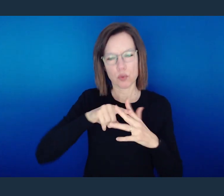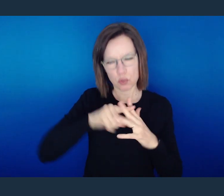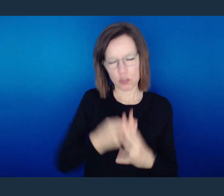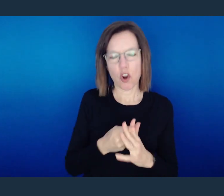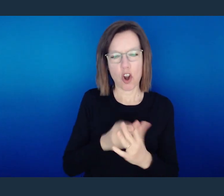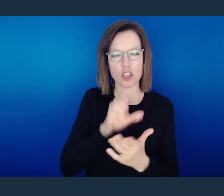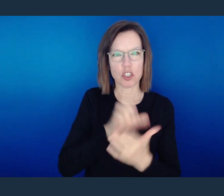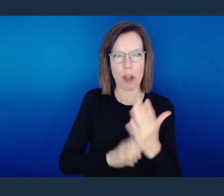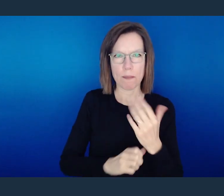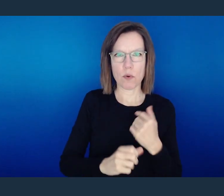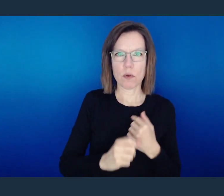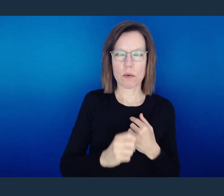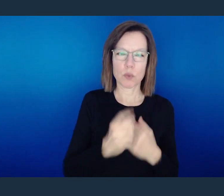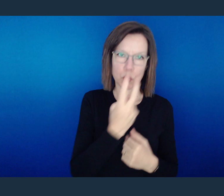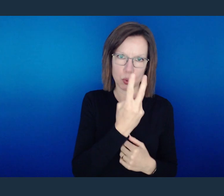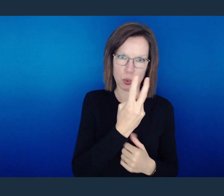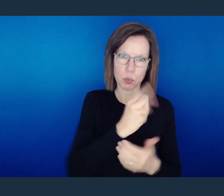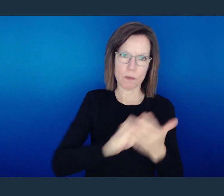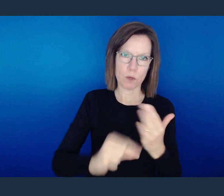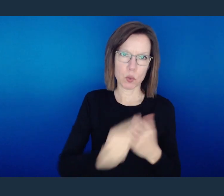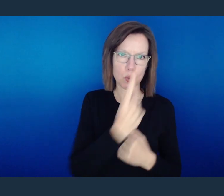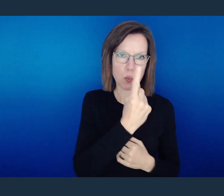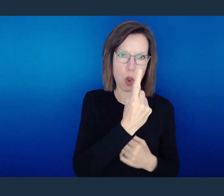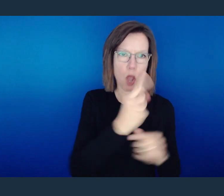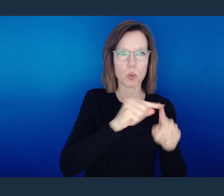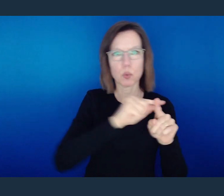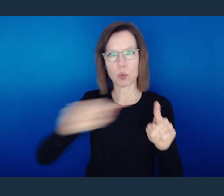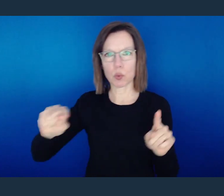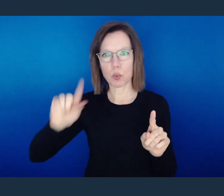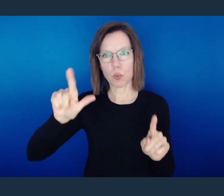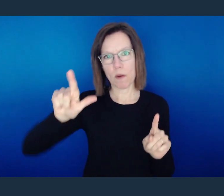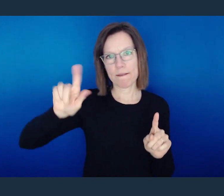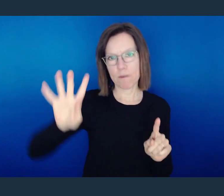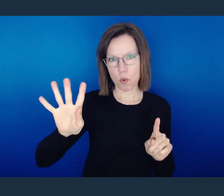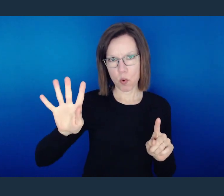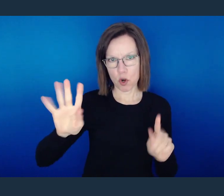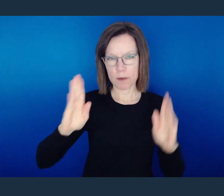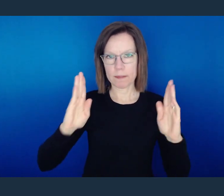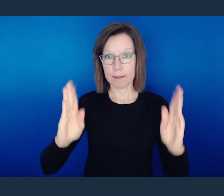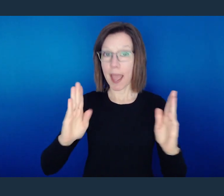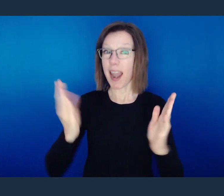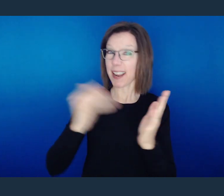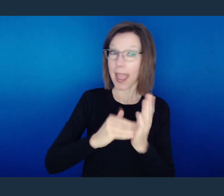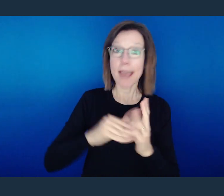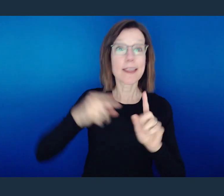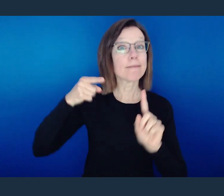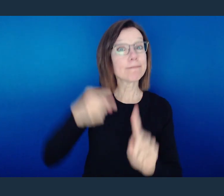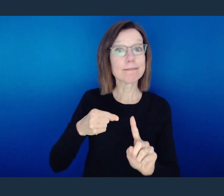And I'm going to read all the way through verse 24 as we deal with what does your walk say.